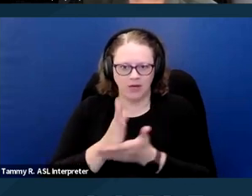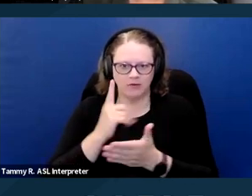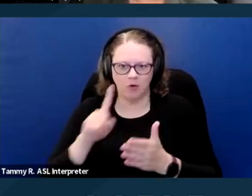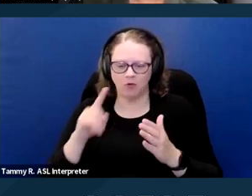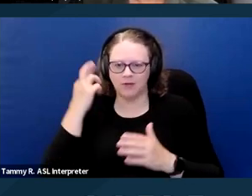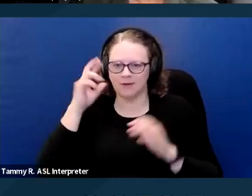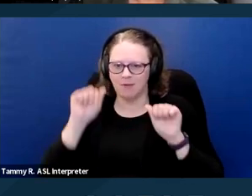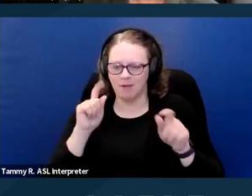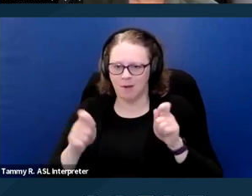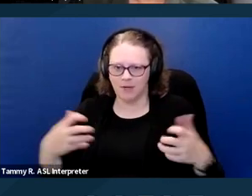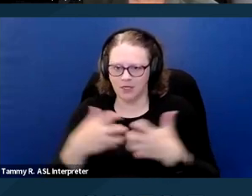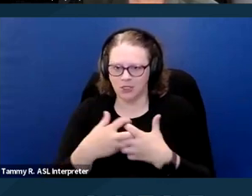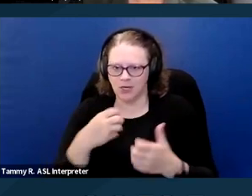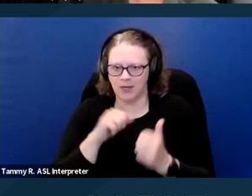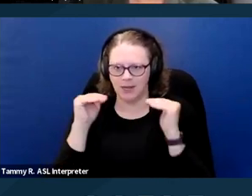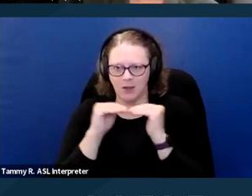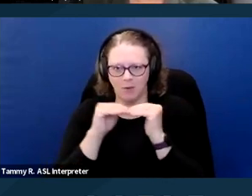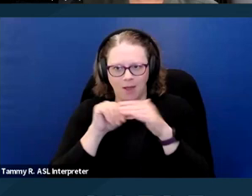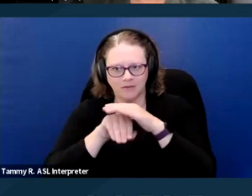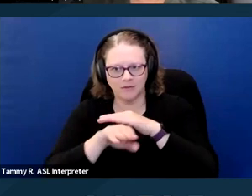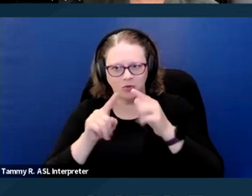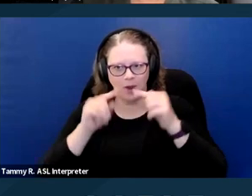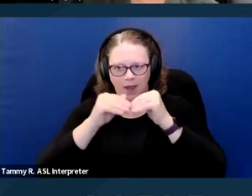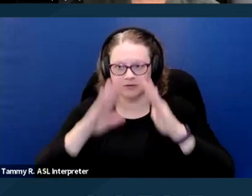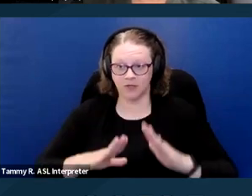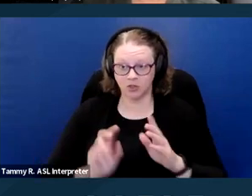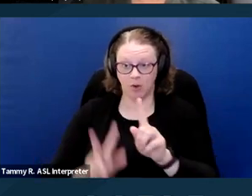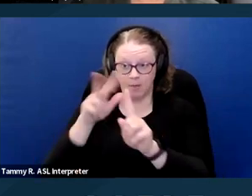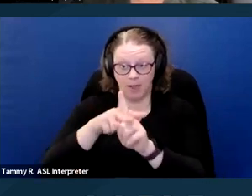So it shouldn't apply at all in the fair housing context if